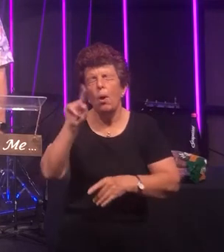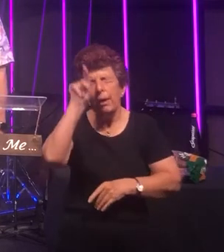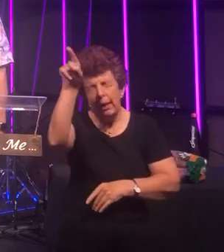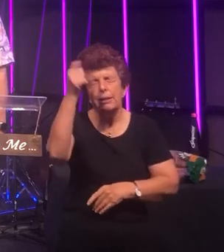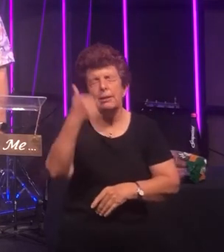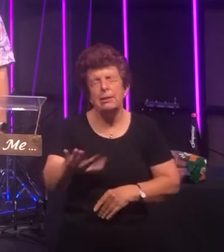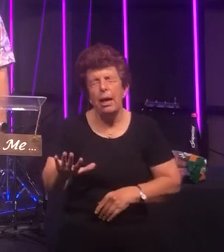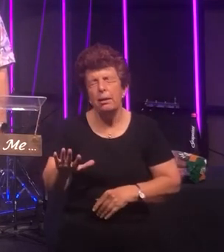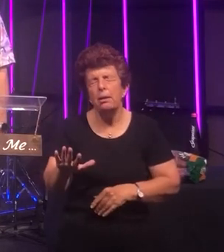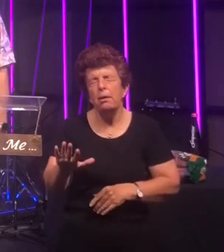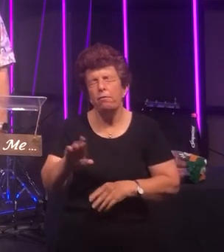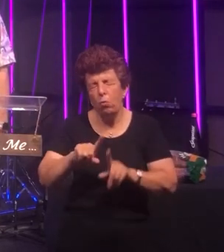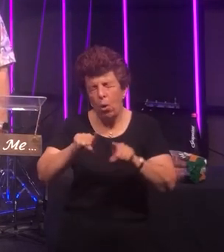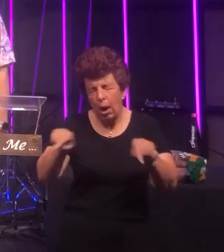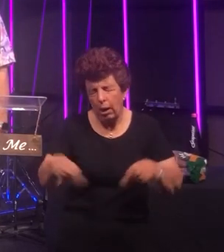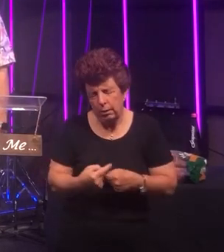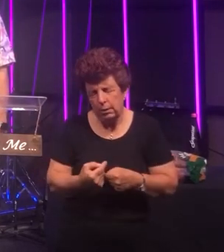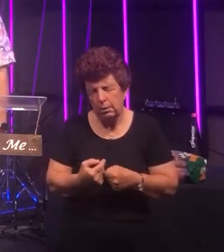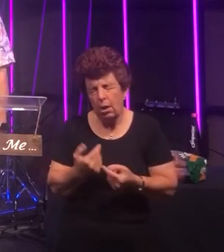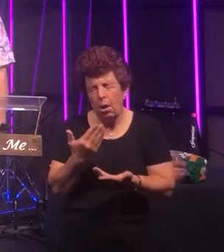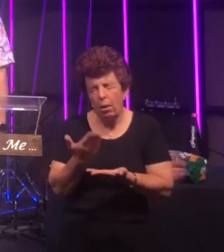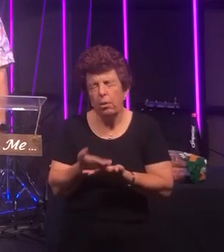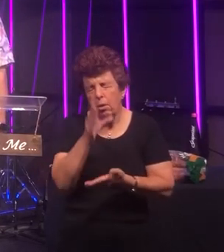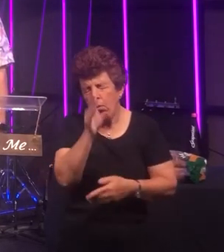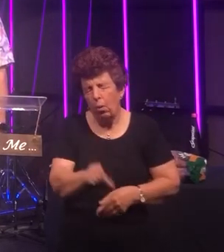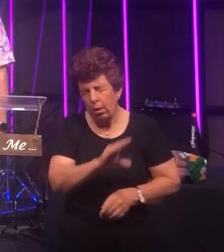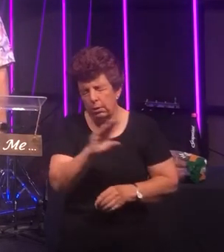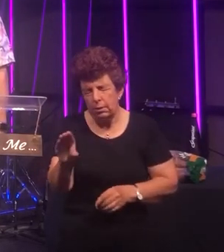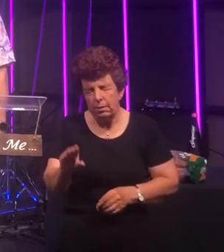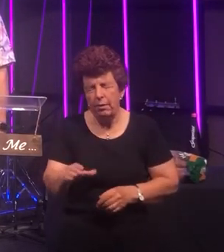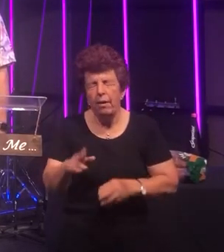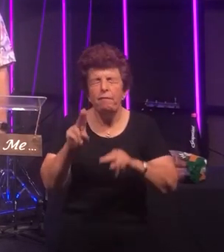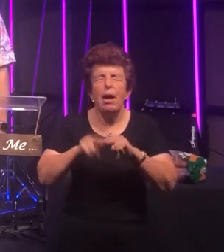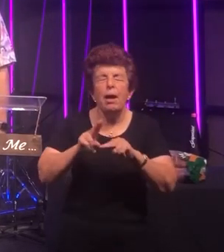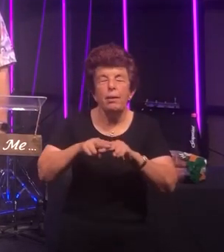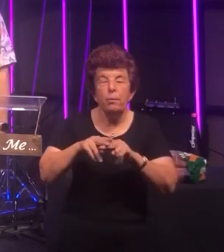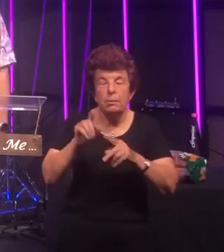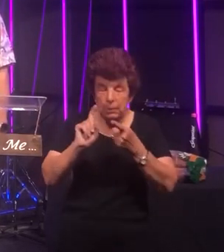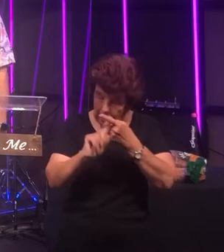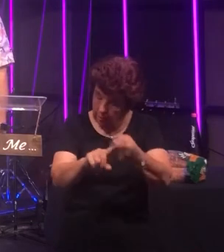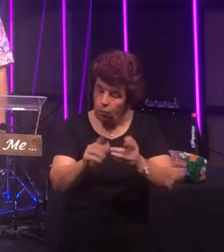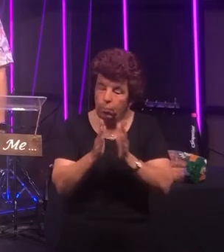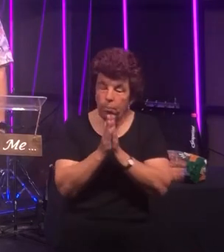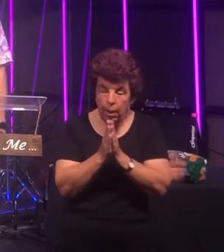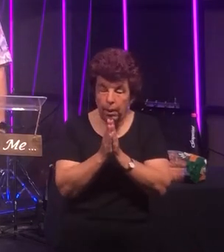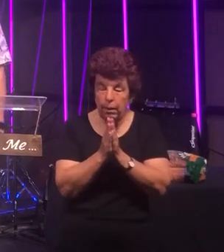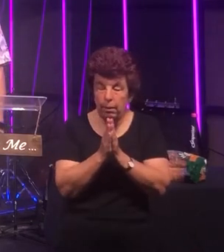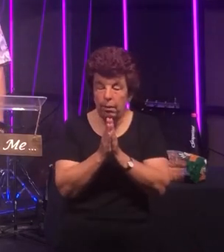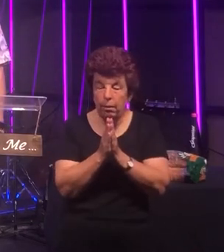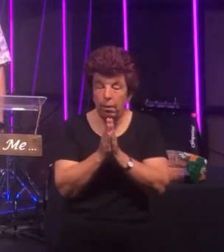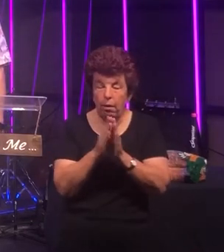accomplished for us at the cross! Father we do continue to pray for our world